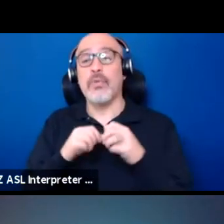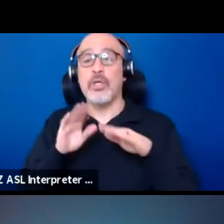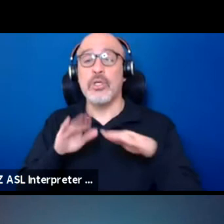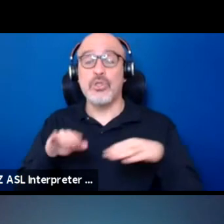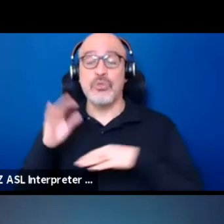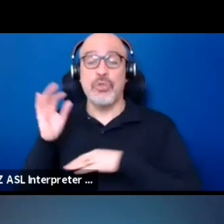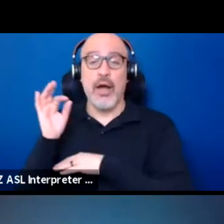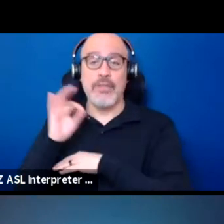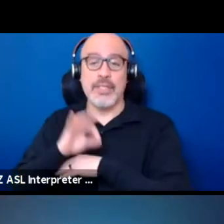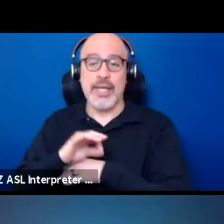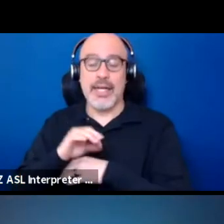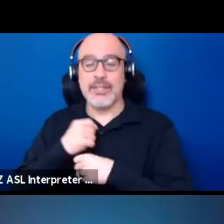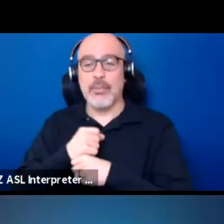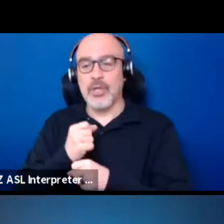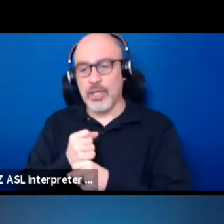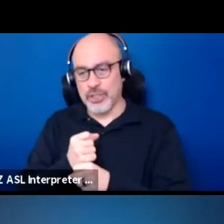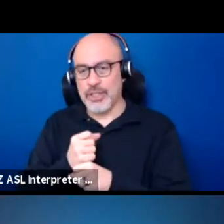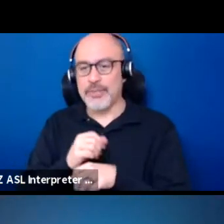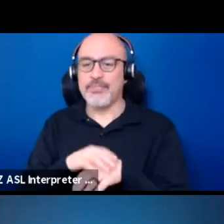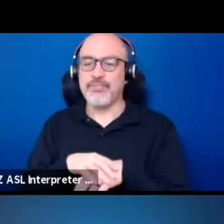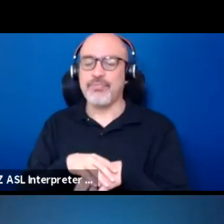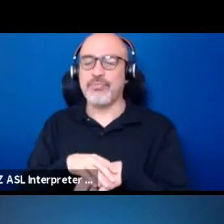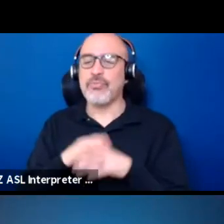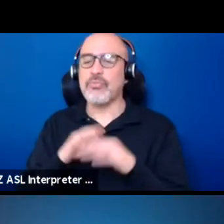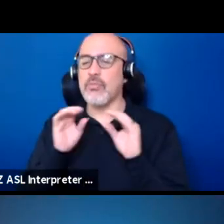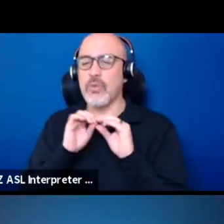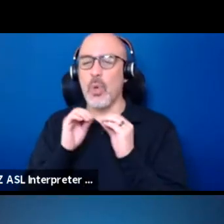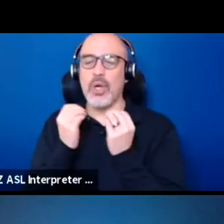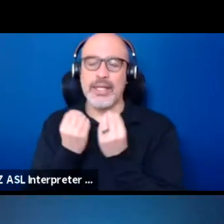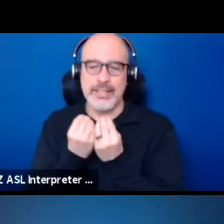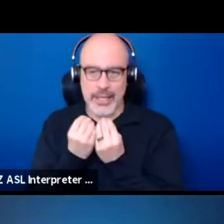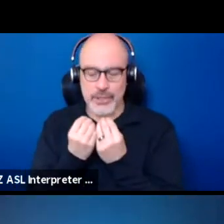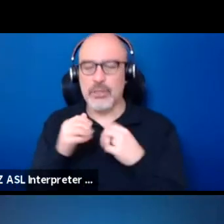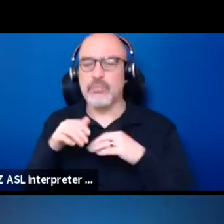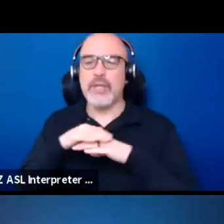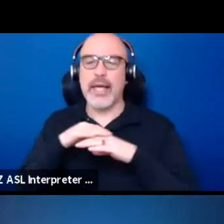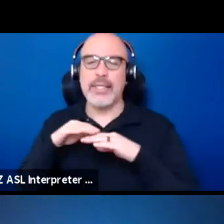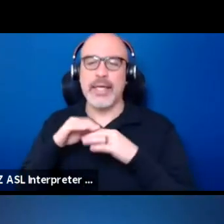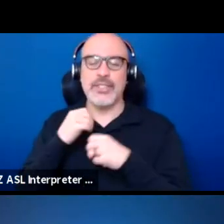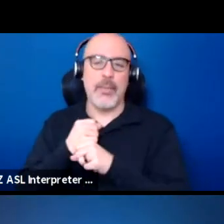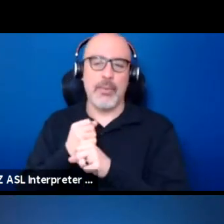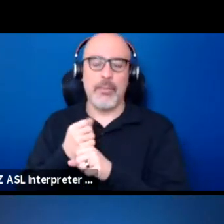which is Darrell's organization, Indigenize Productions, which is Howie's organization.